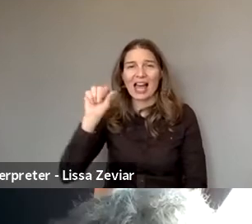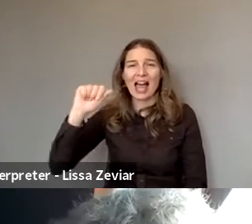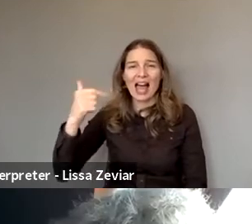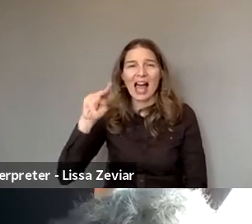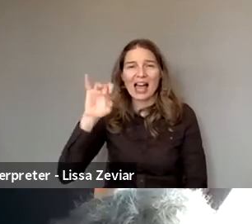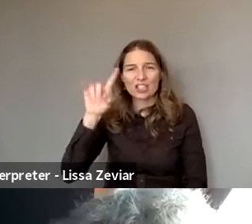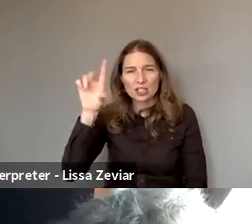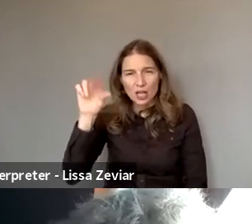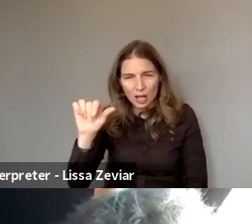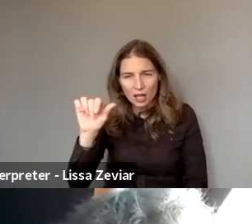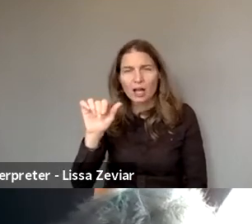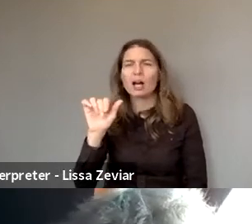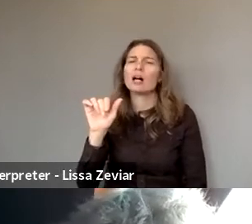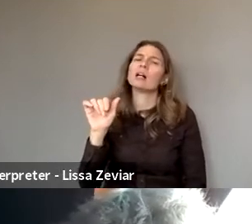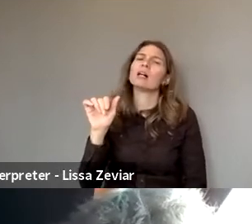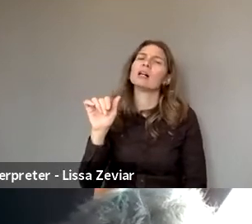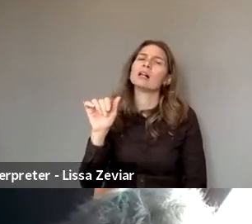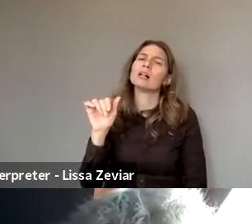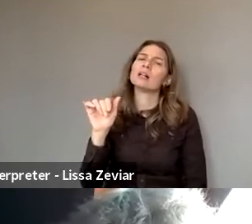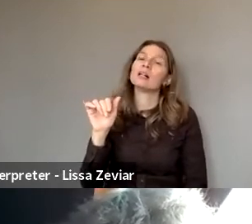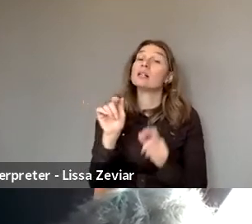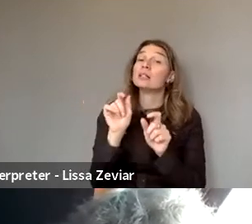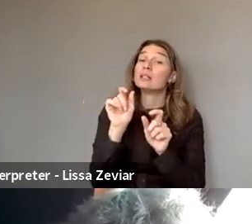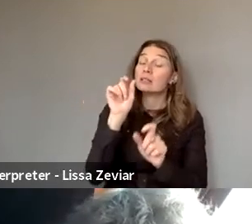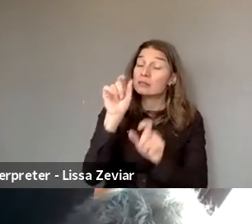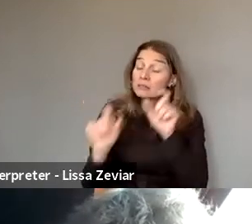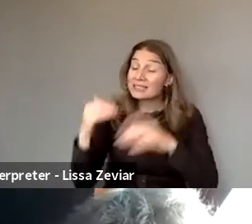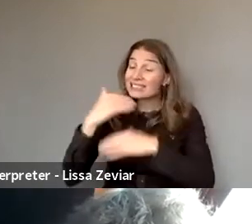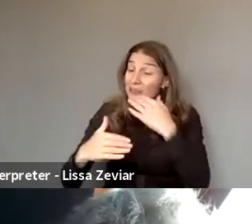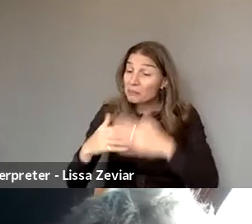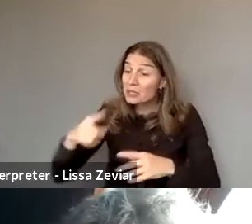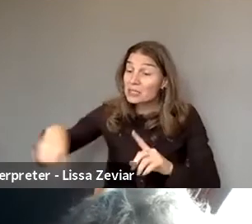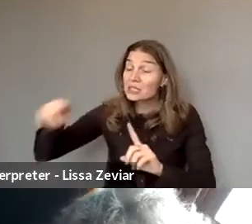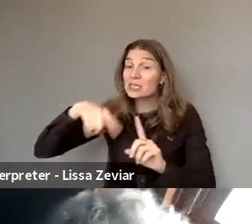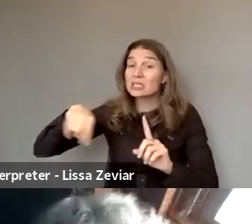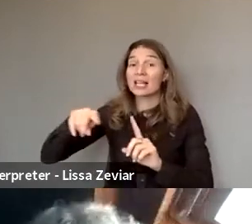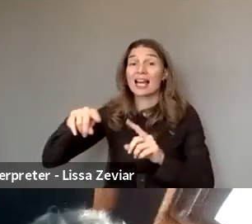for all the comprehension of intersectionality in Poland